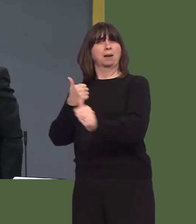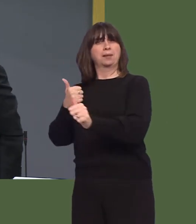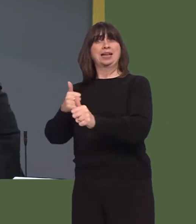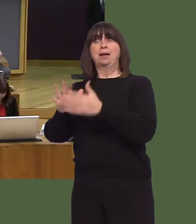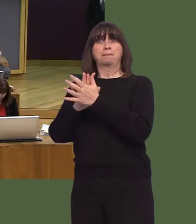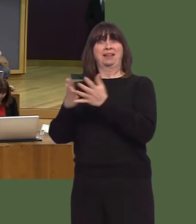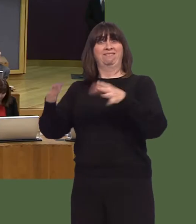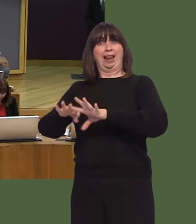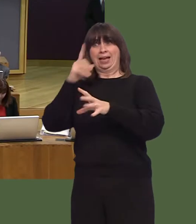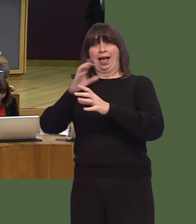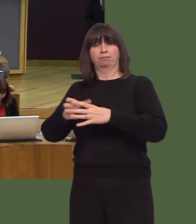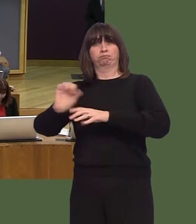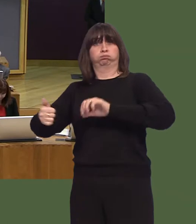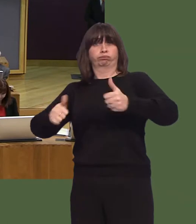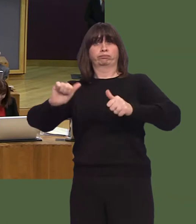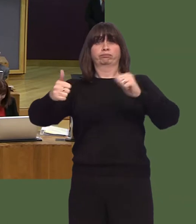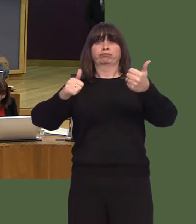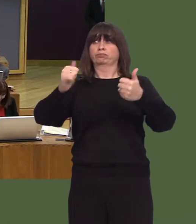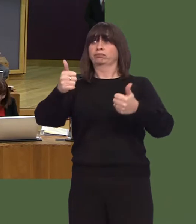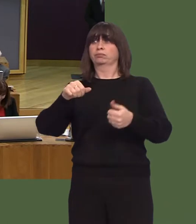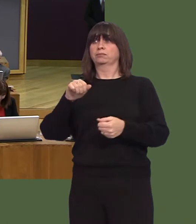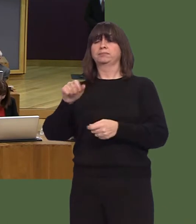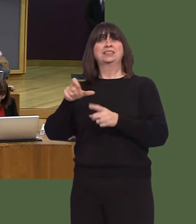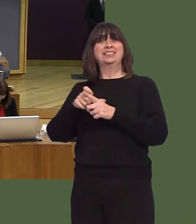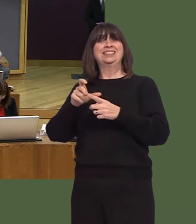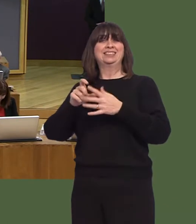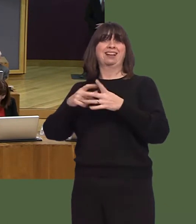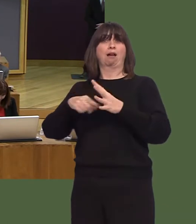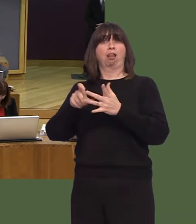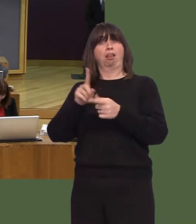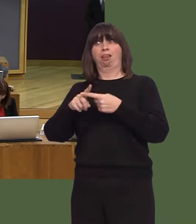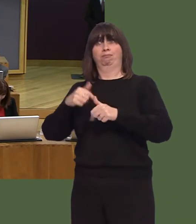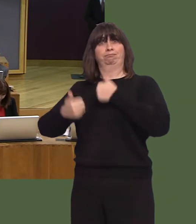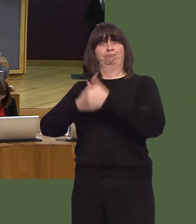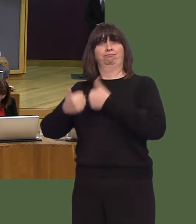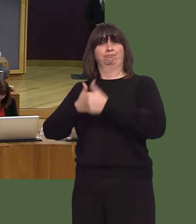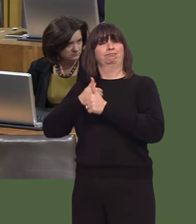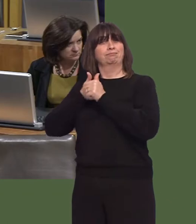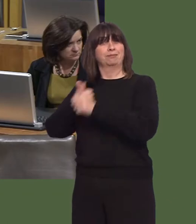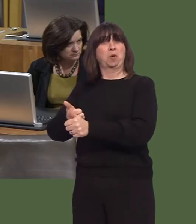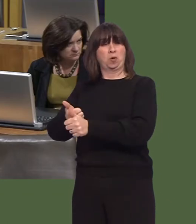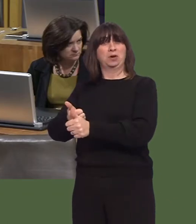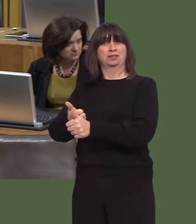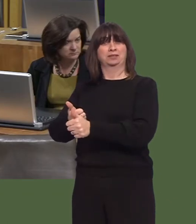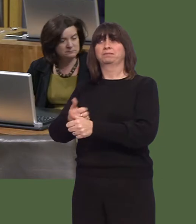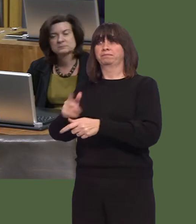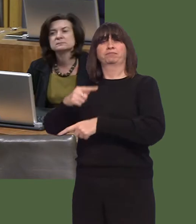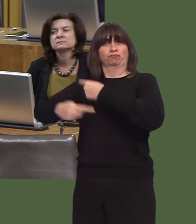Carwyn Jones AM: Well, it's true to say, of course, that E-Cycle have been awarded support, and I'm pleased we are providing support to recycle.